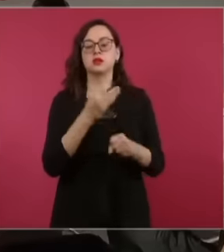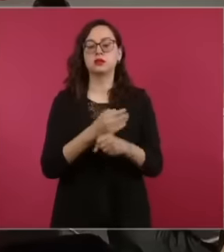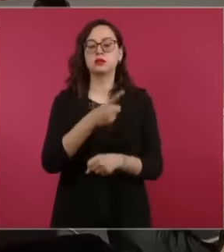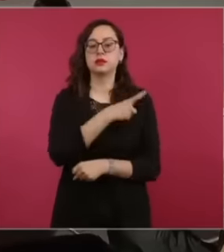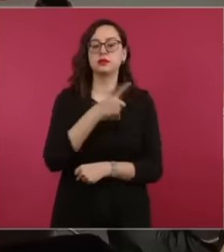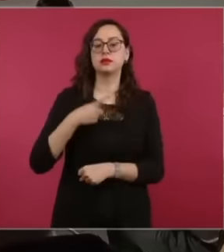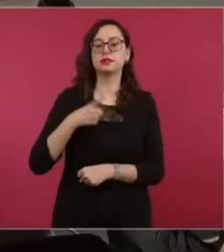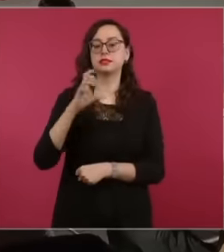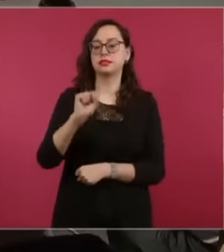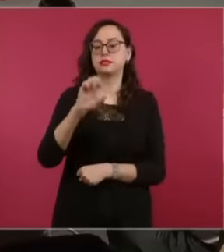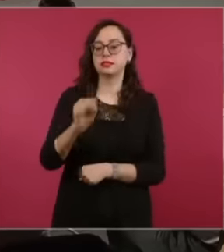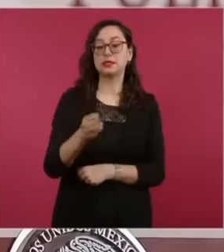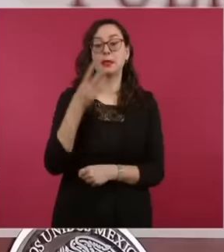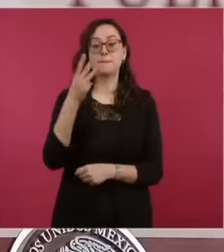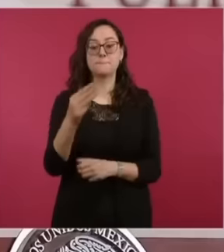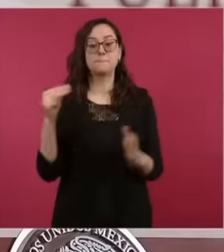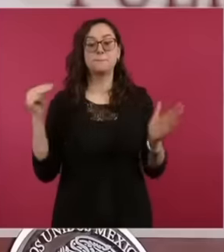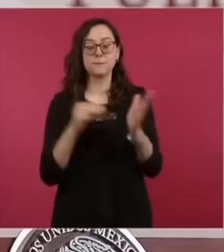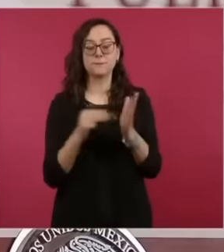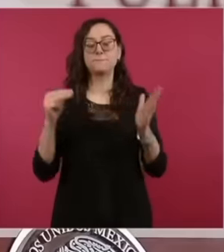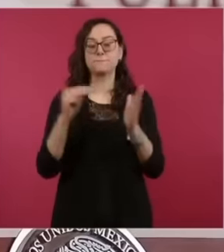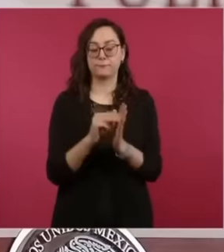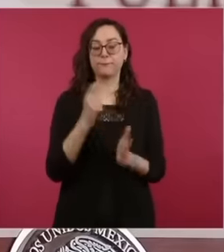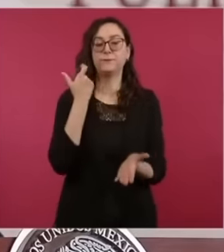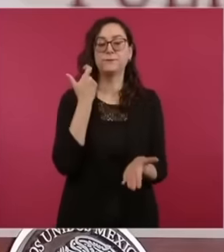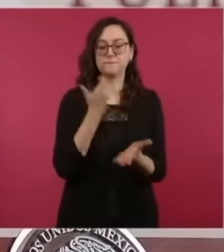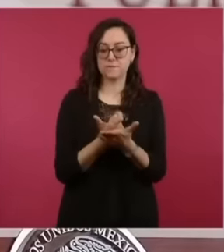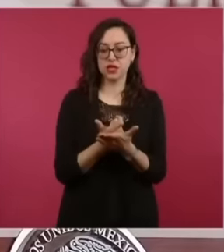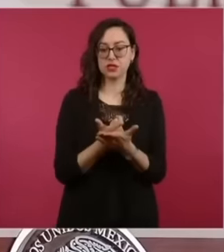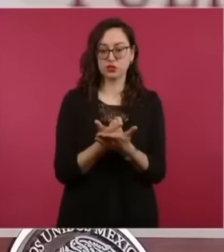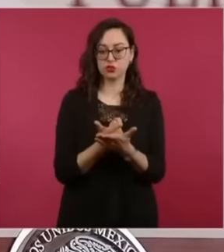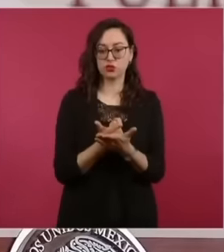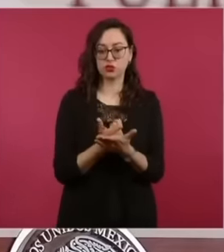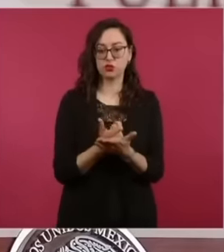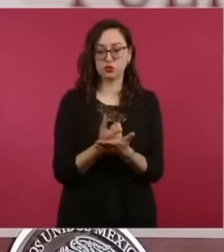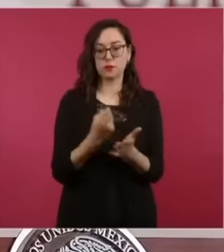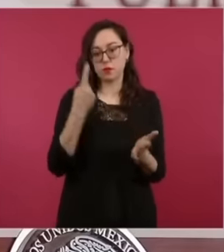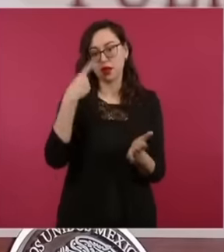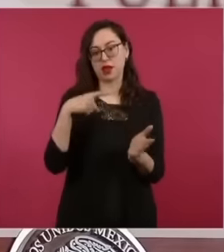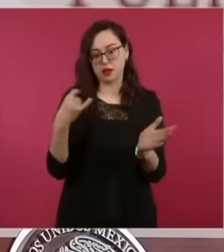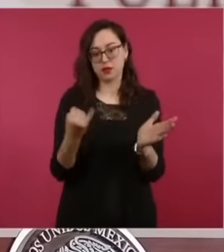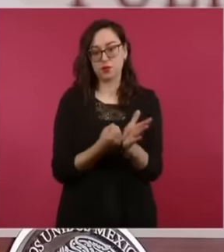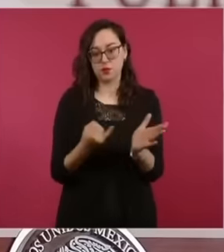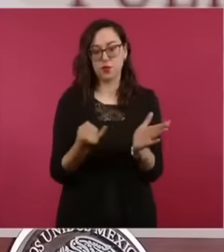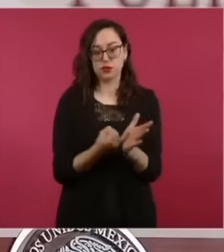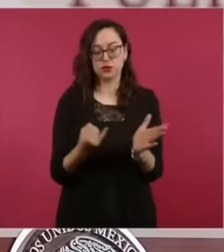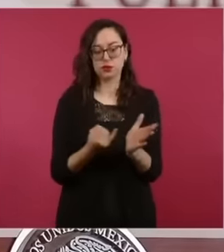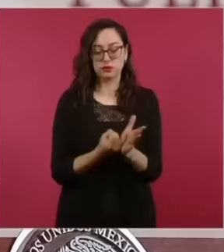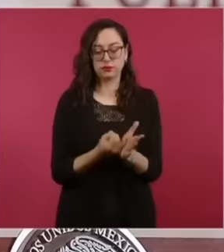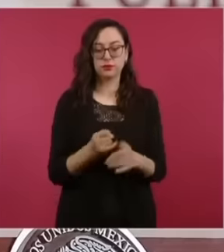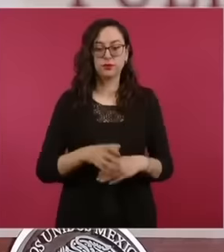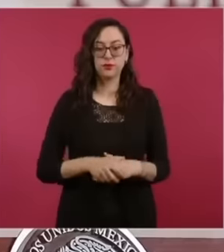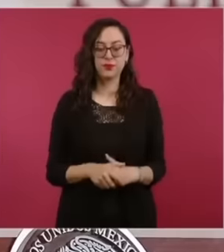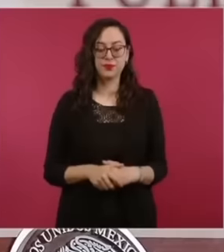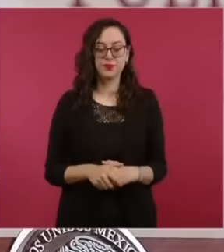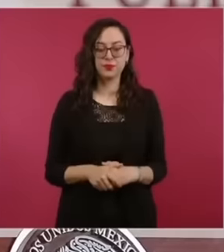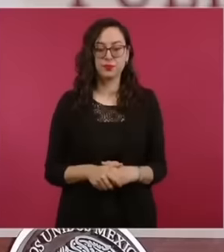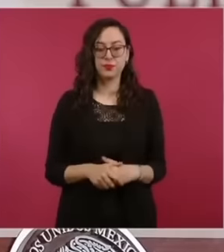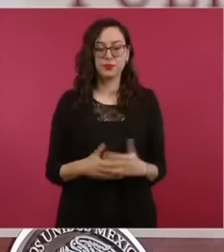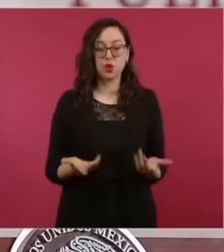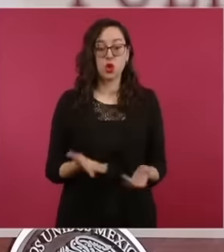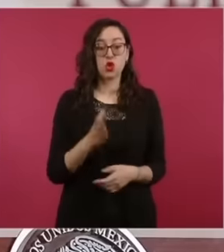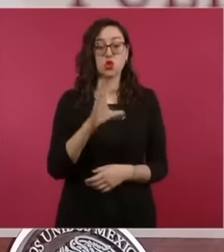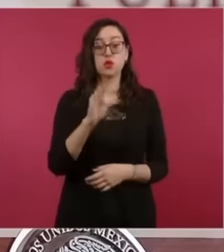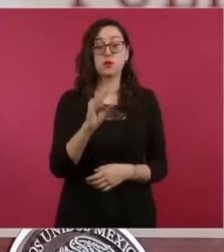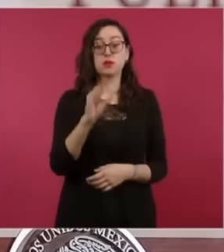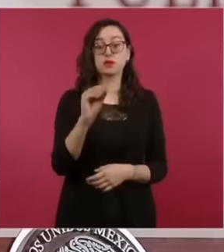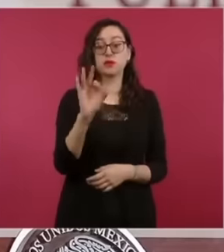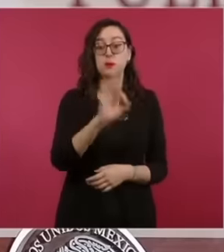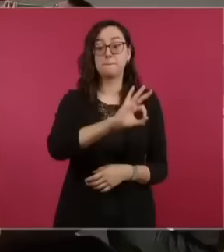that is what we have today, more than 90 of this debt must be to do with the issue of